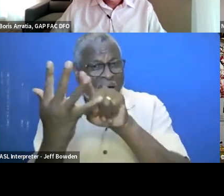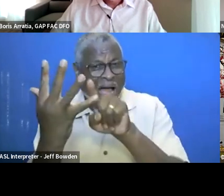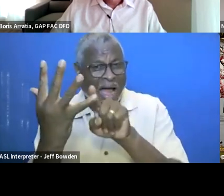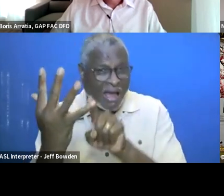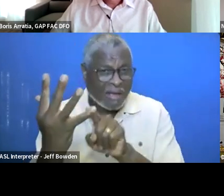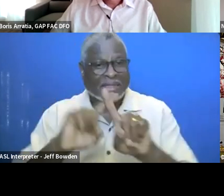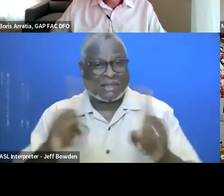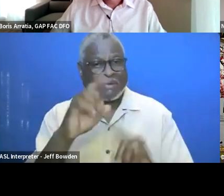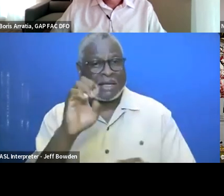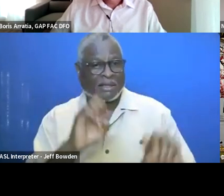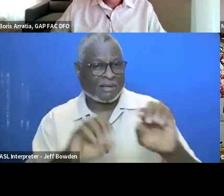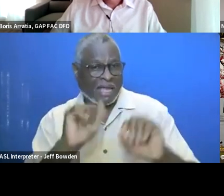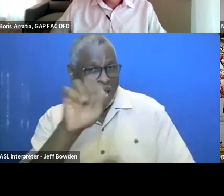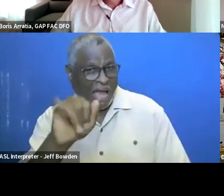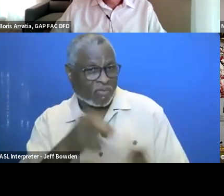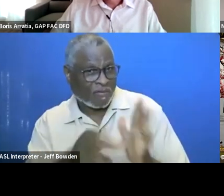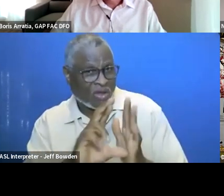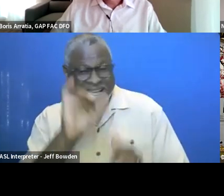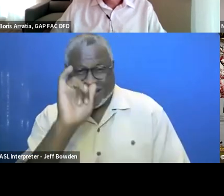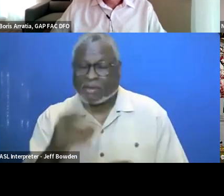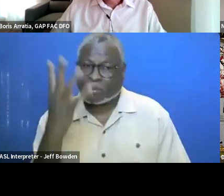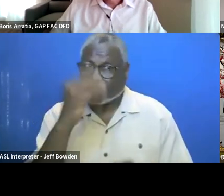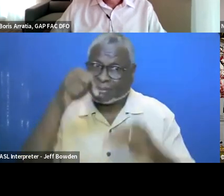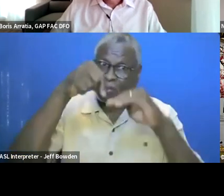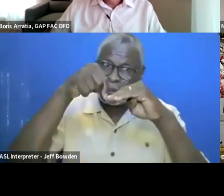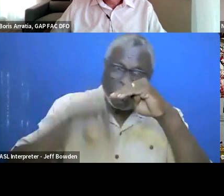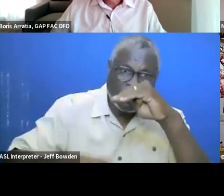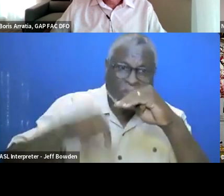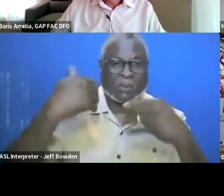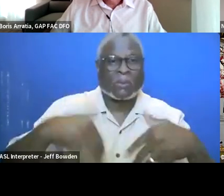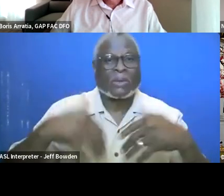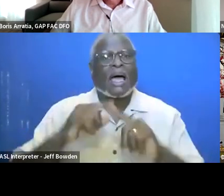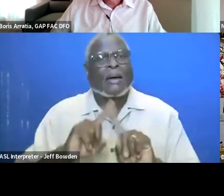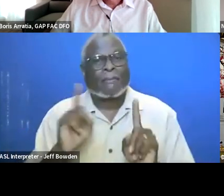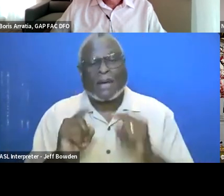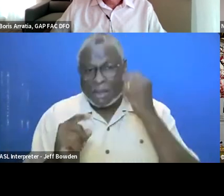And that was pretty intense, but it was necessary